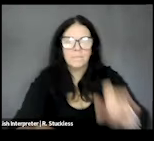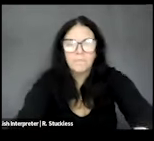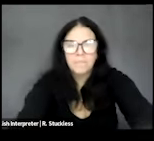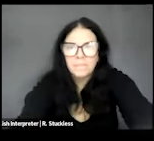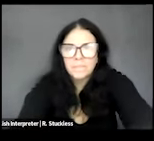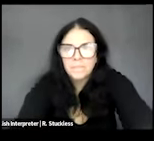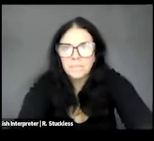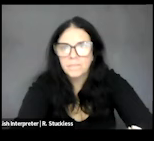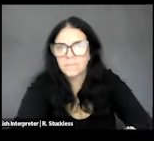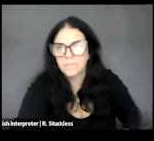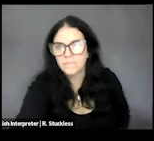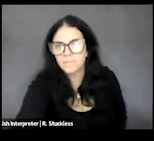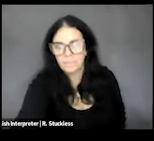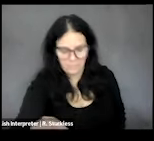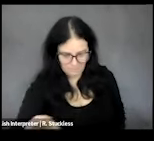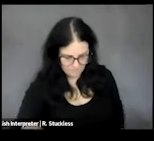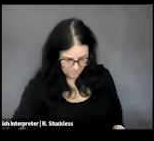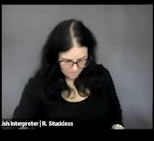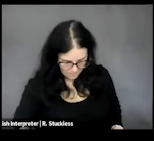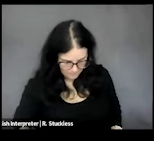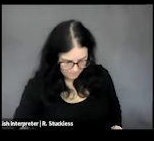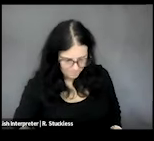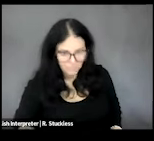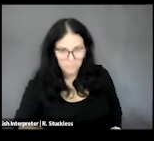always looking forward to hear more about that. You know, we do a lot with disability justice and